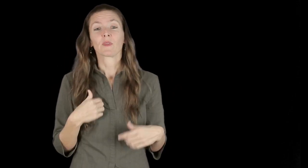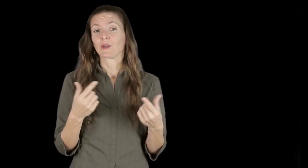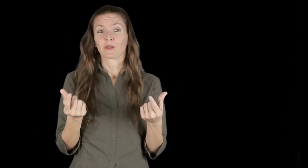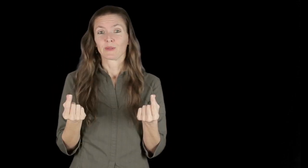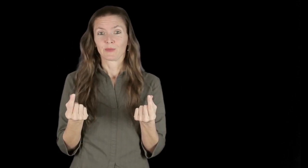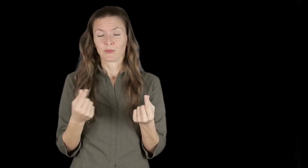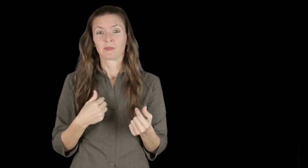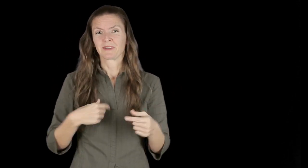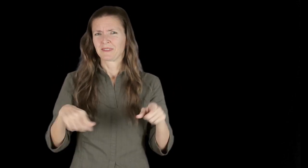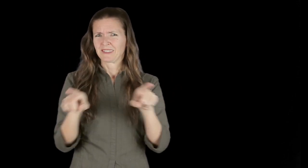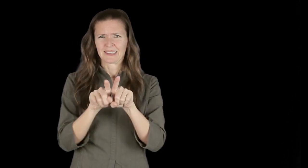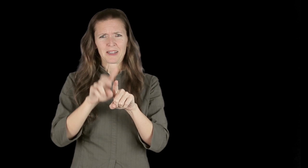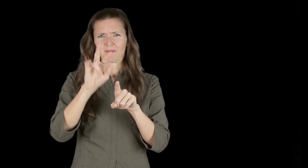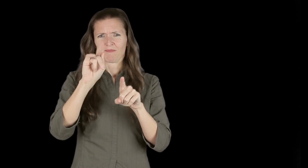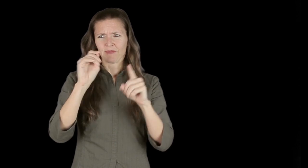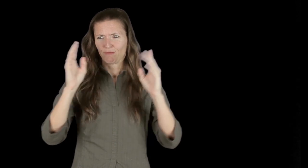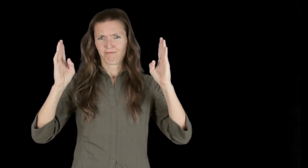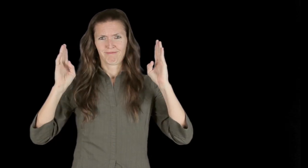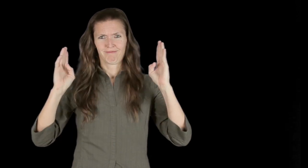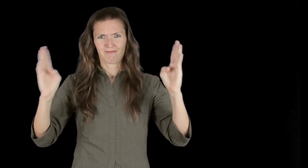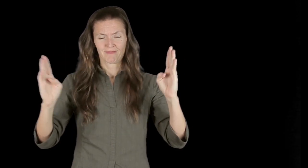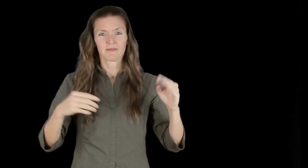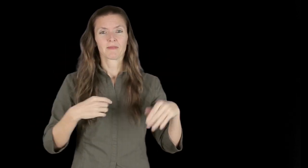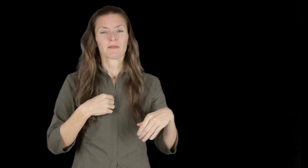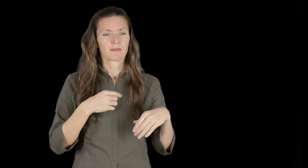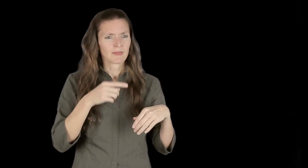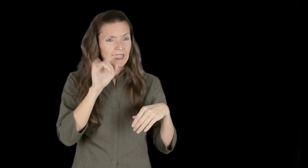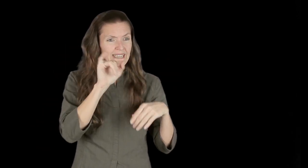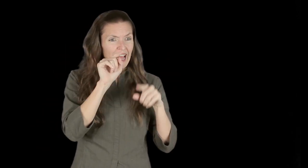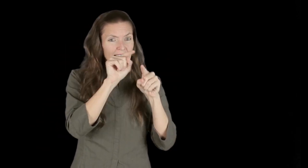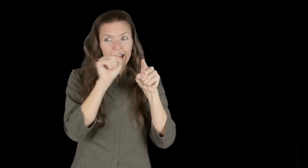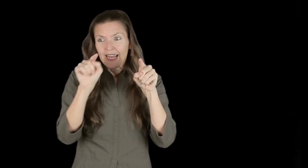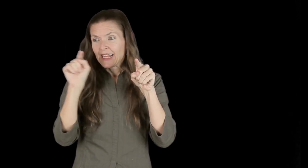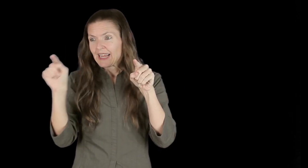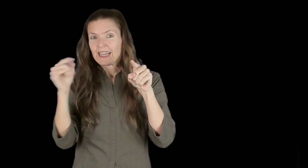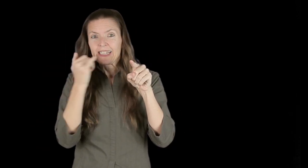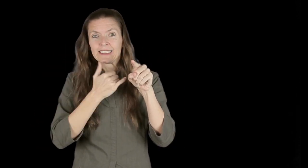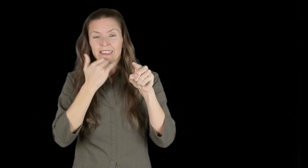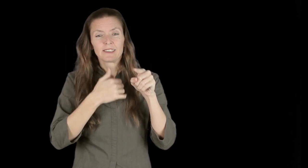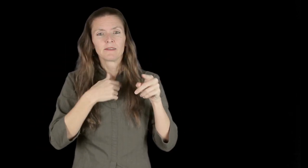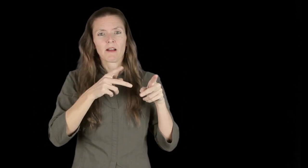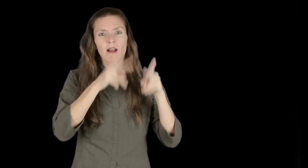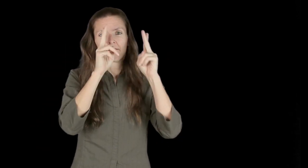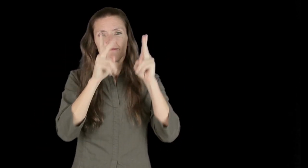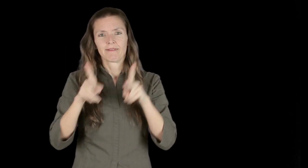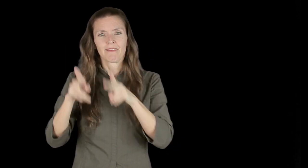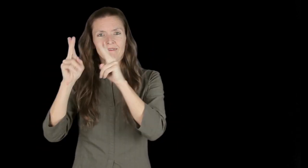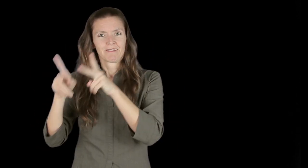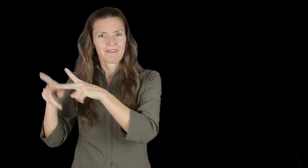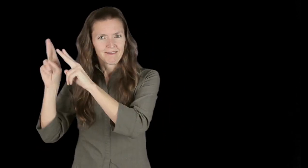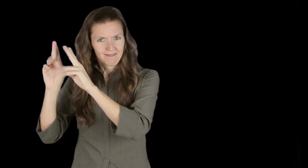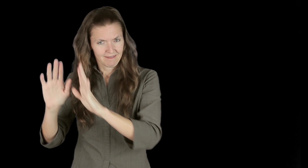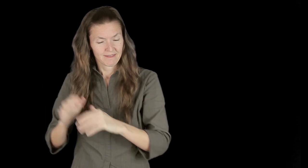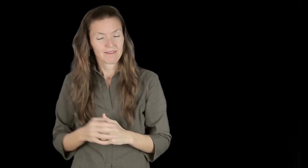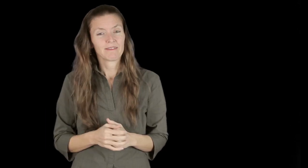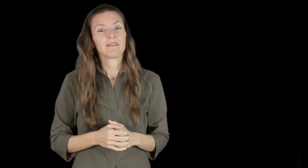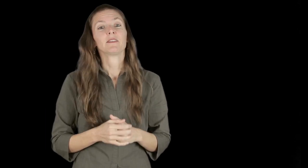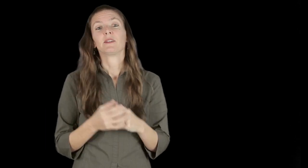I have edited out the errors in the original footage and replaced it with new, updated footage.